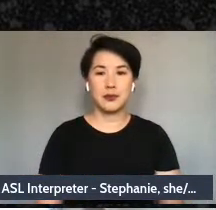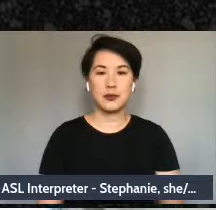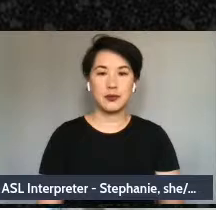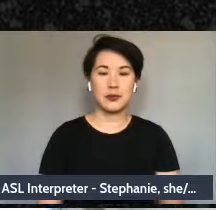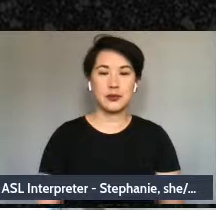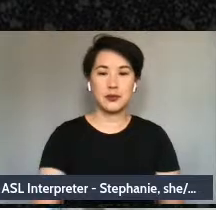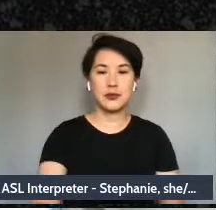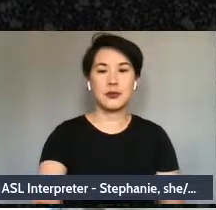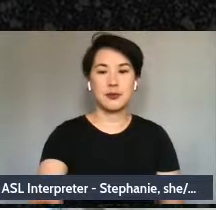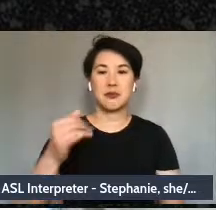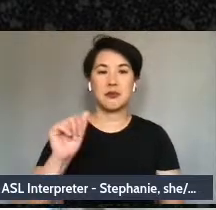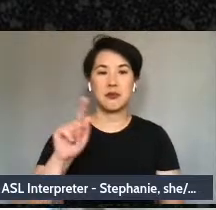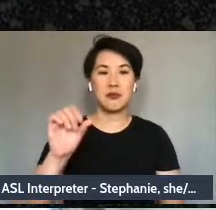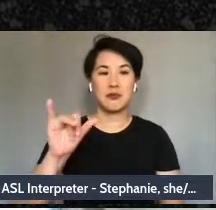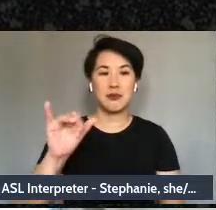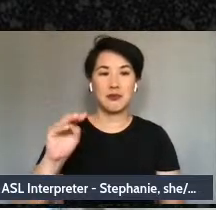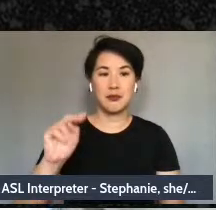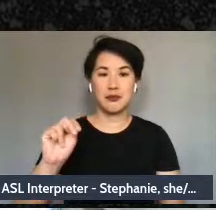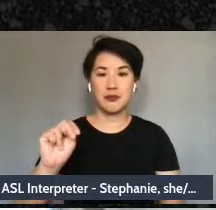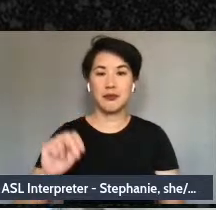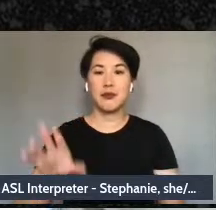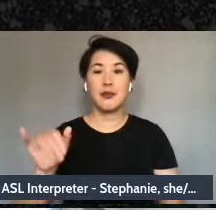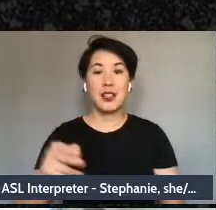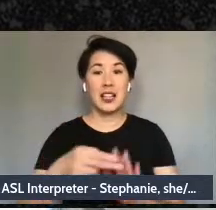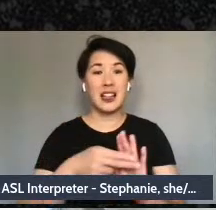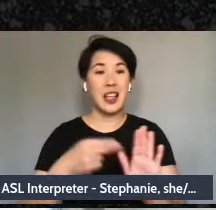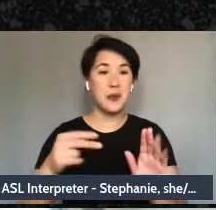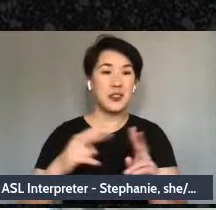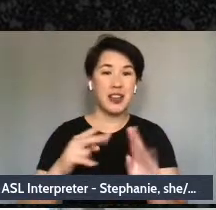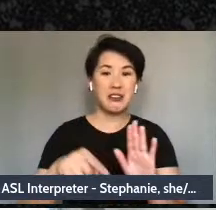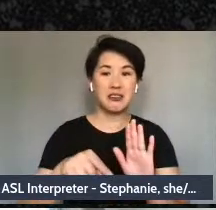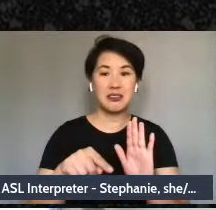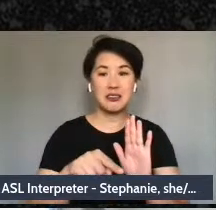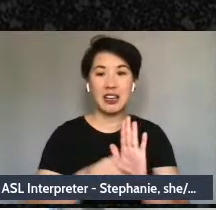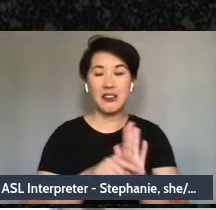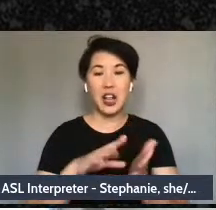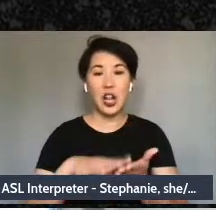been hard because there's been realness behind them and the labels I give myself are the worst.